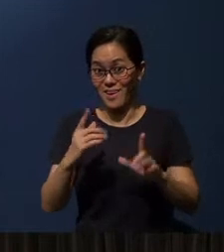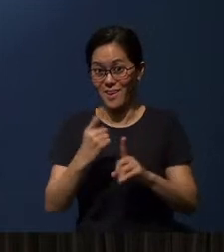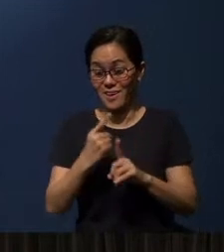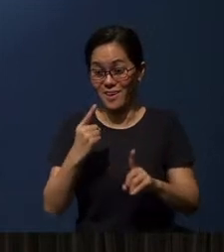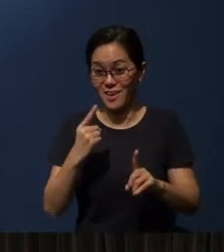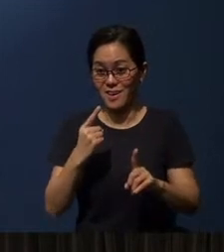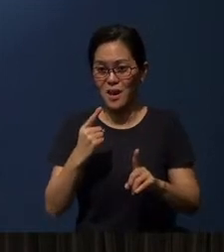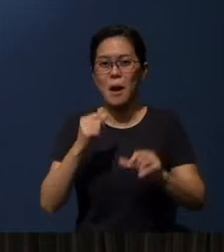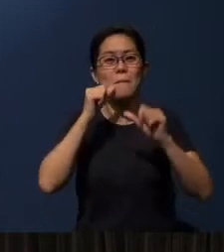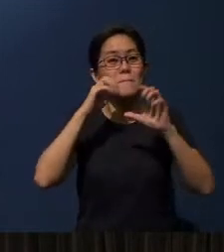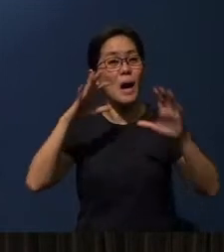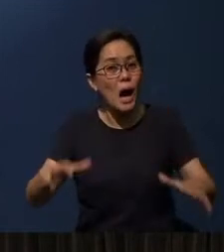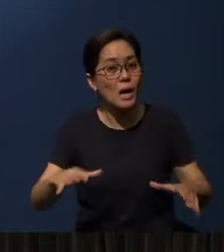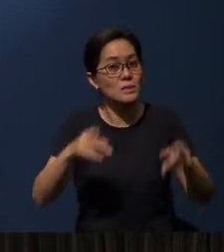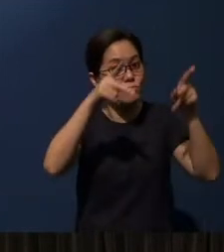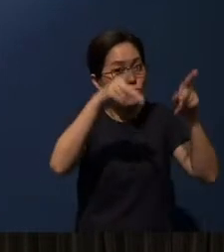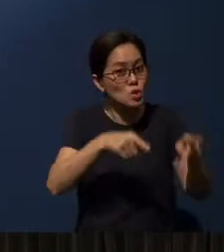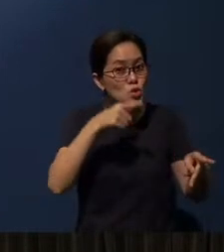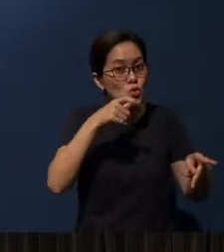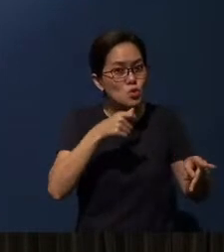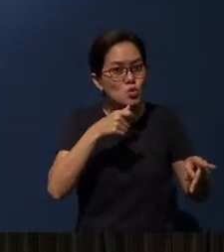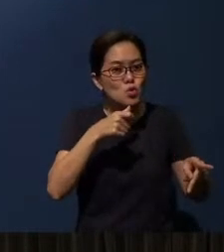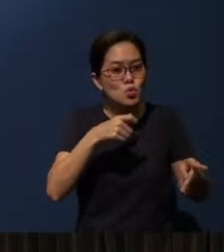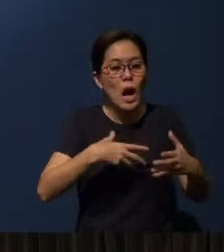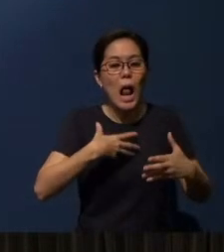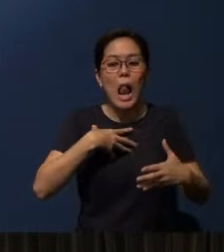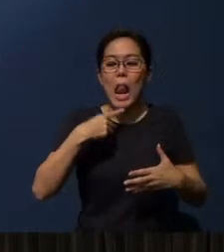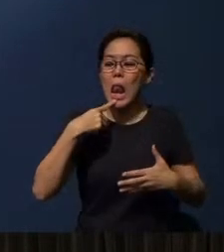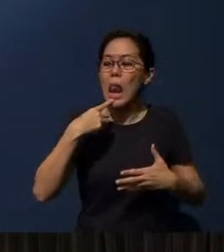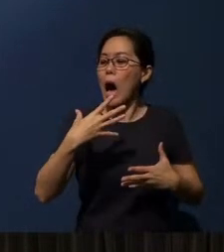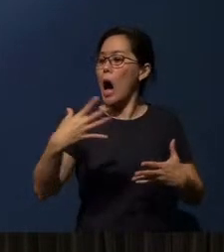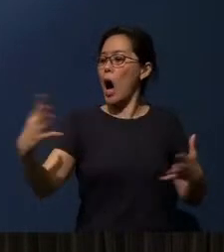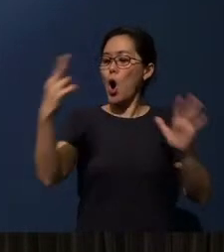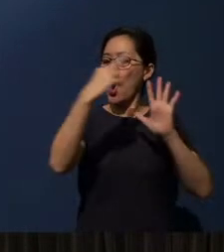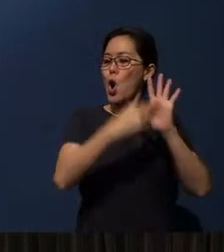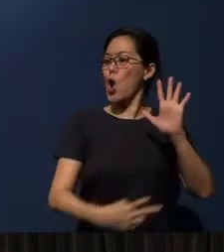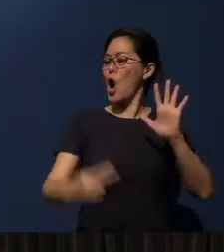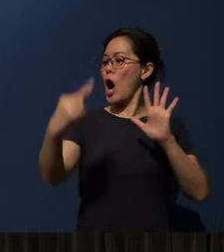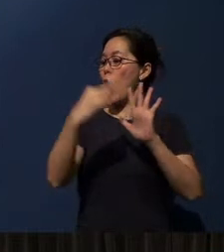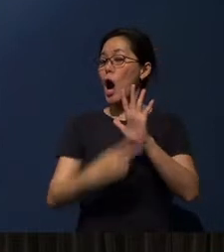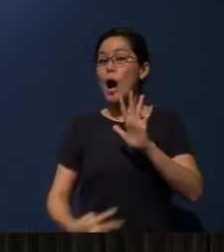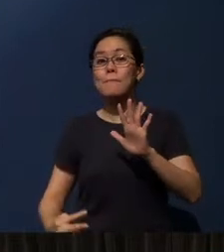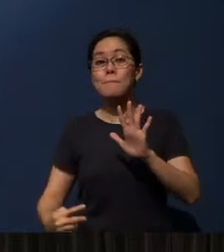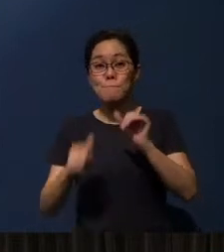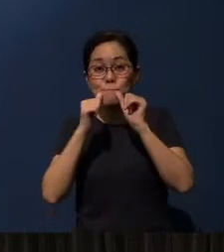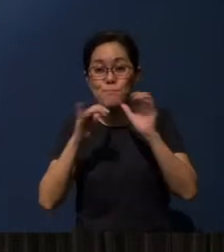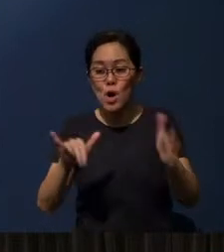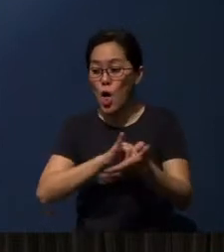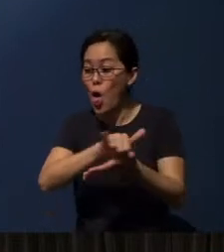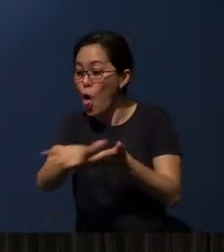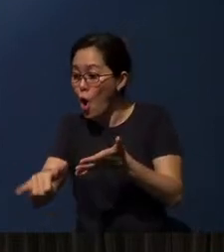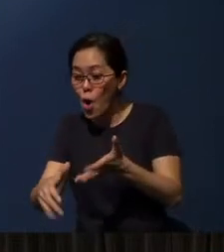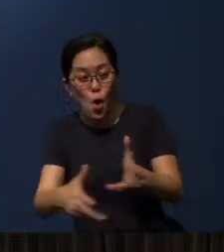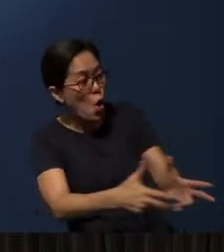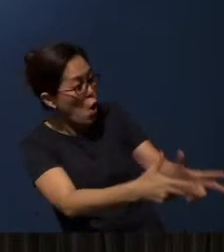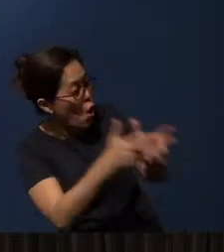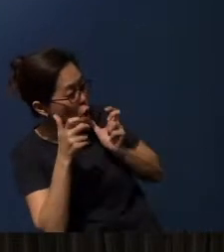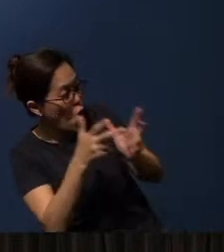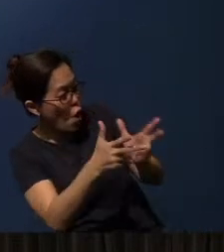“Blessed is the one who read aloud the words of this prophecy and blessed are those who hear it and take it to heart